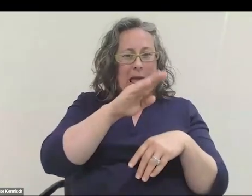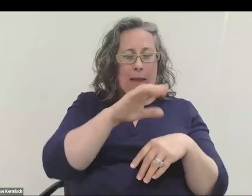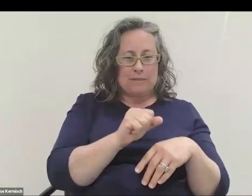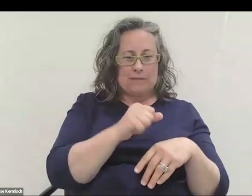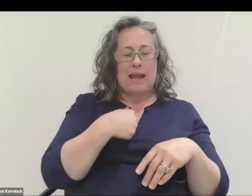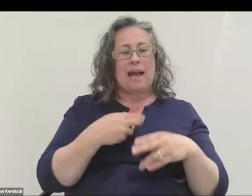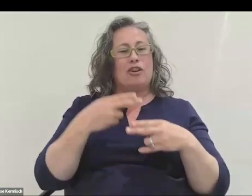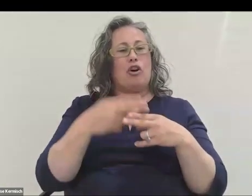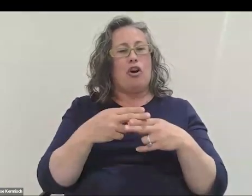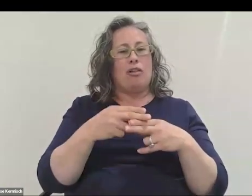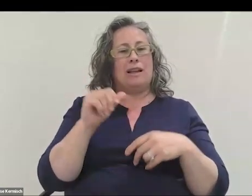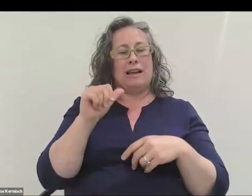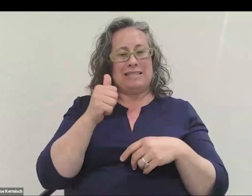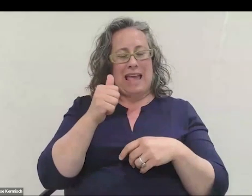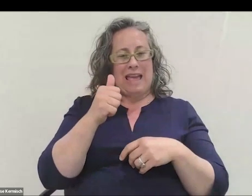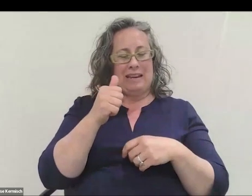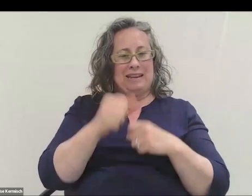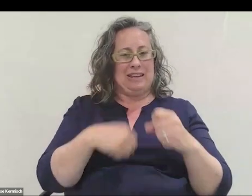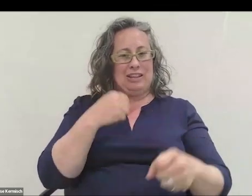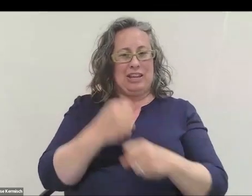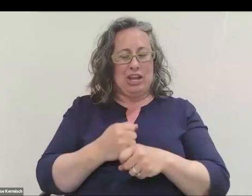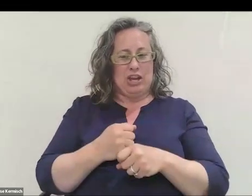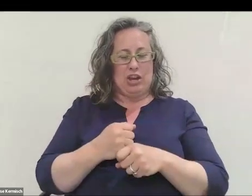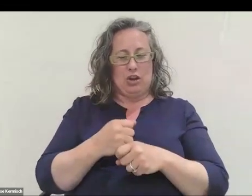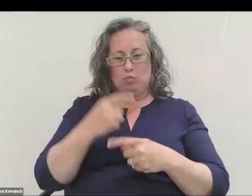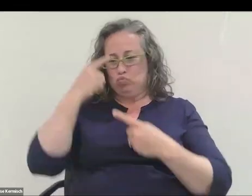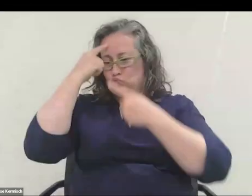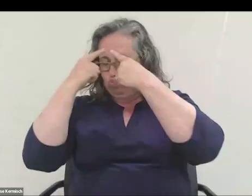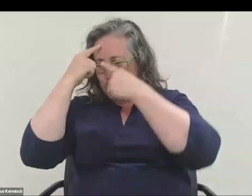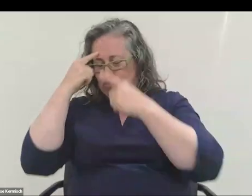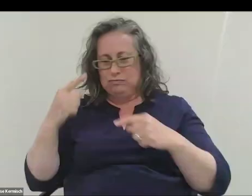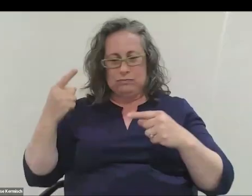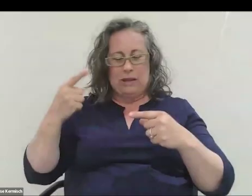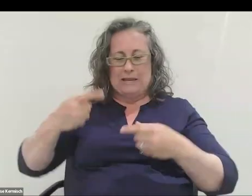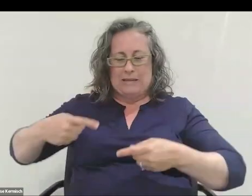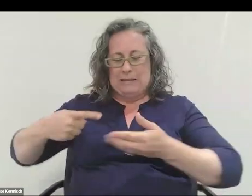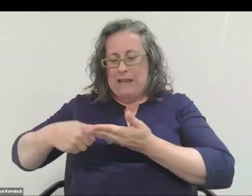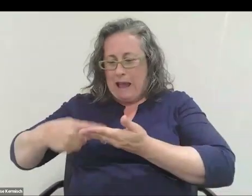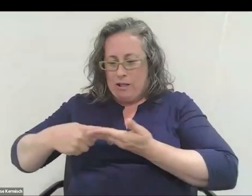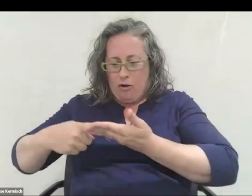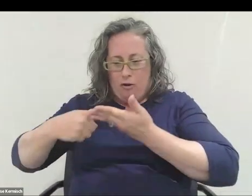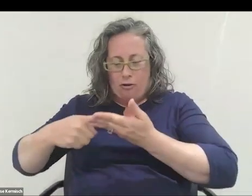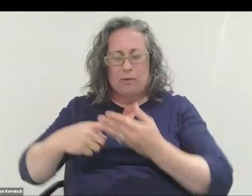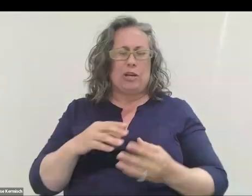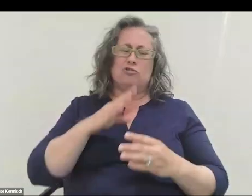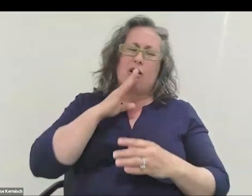a 10-year Socratic dialogue between Will and myself where we just talked and talked and talked and talked and talked about how we were ever going